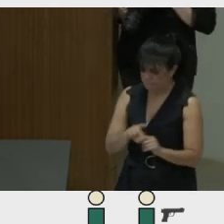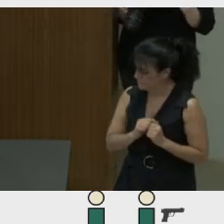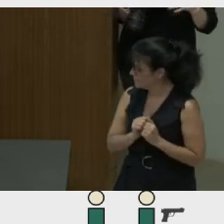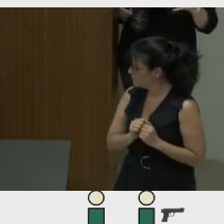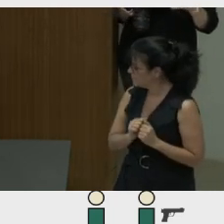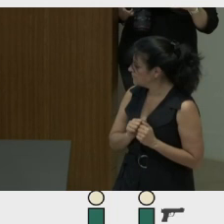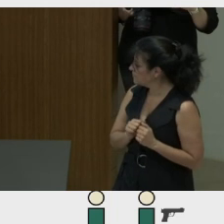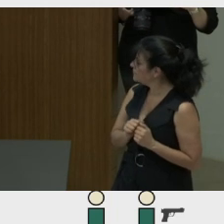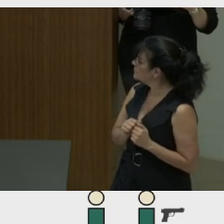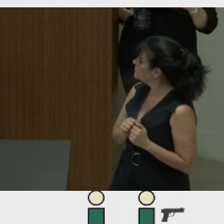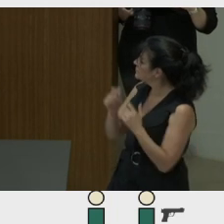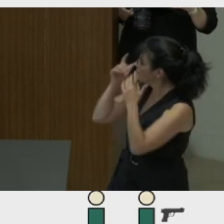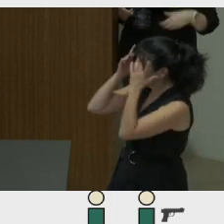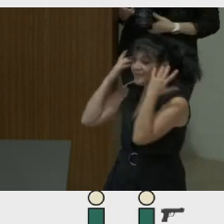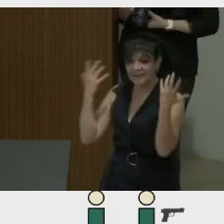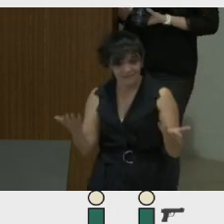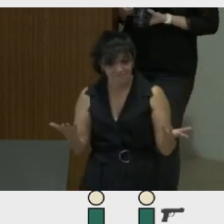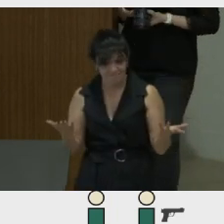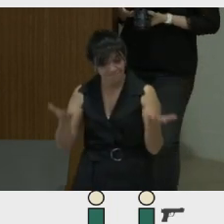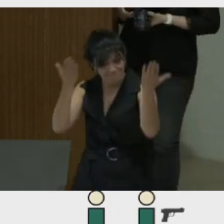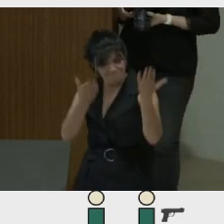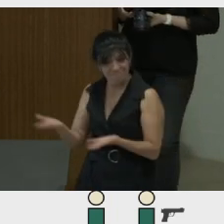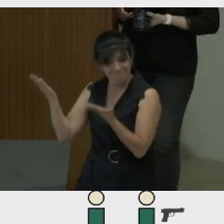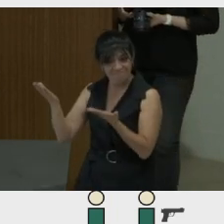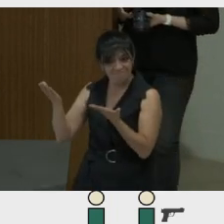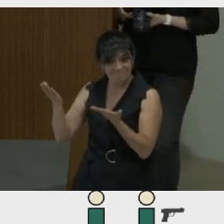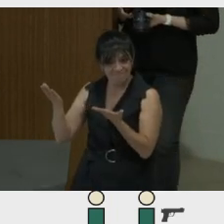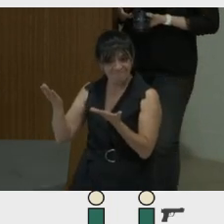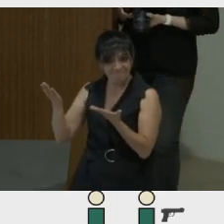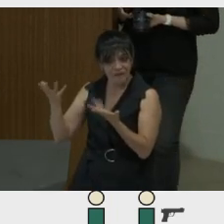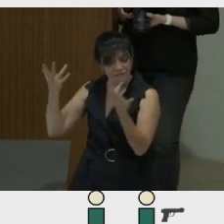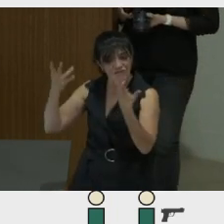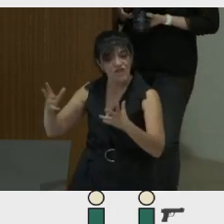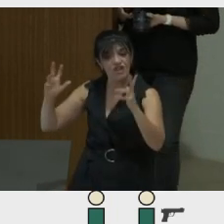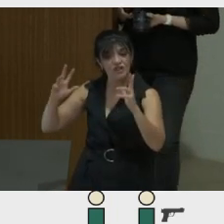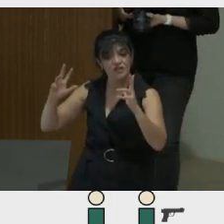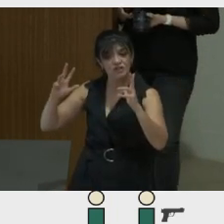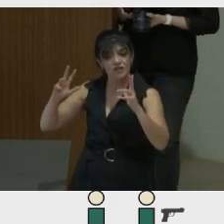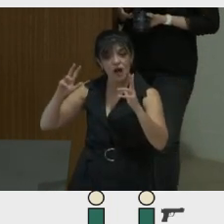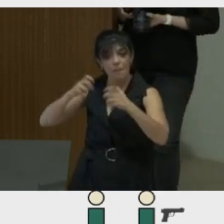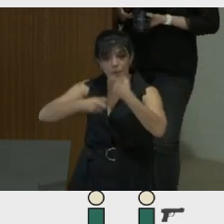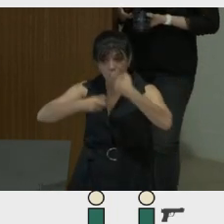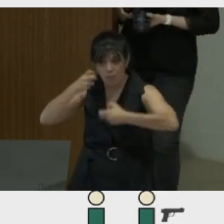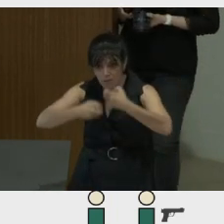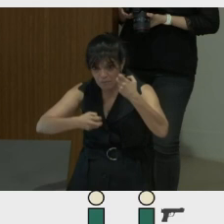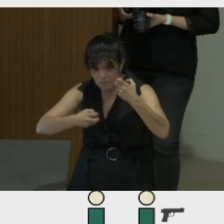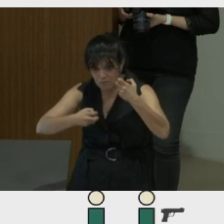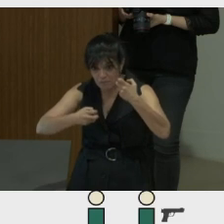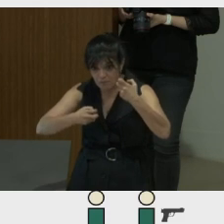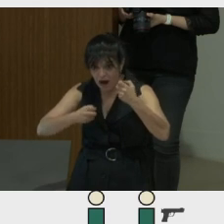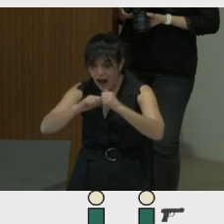I've just presented you with a factor or a problem, if you will, of how our perception